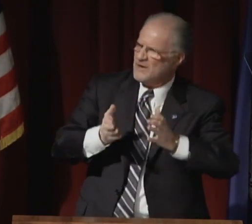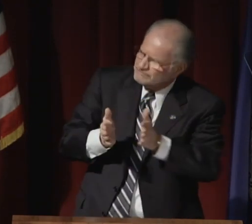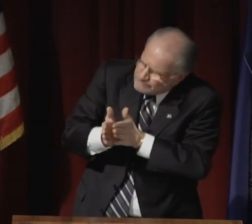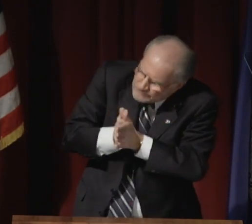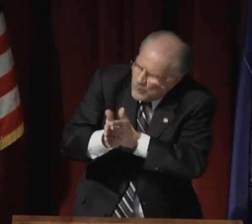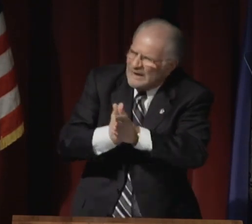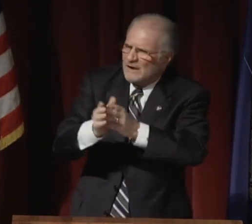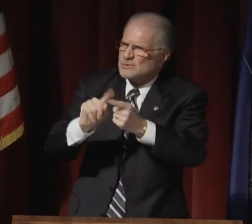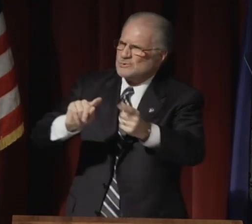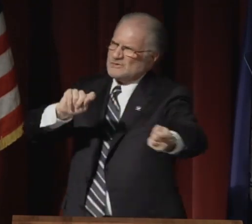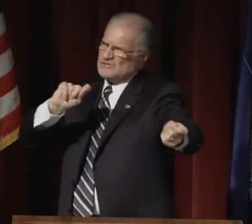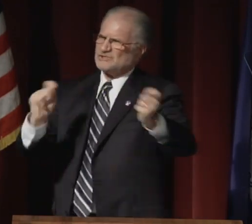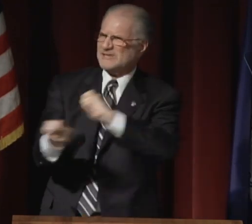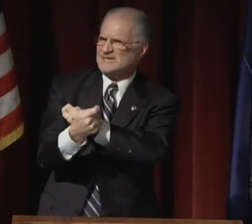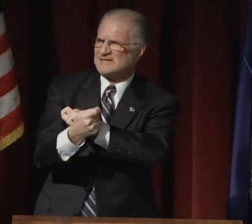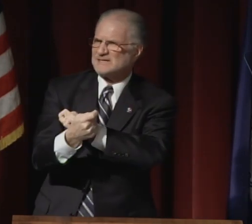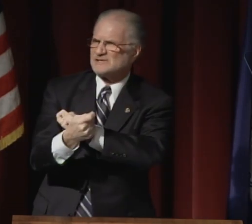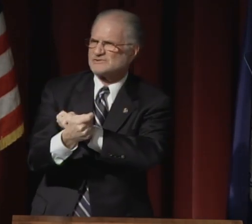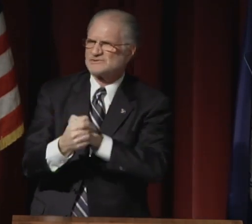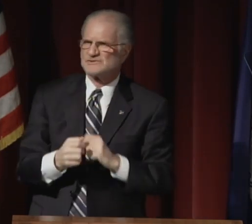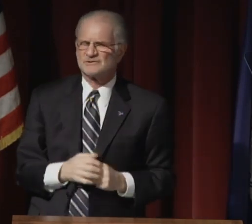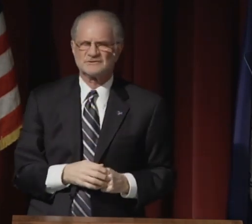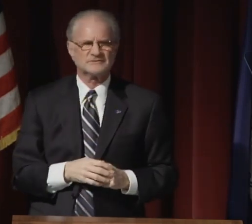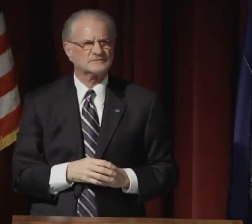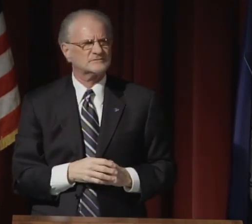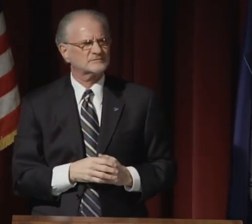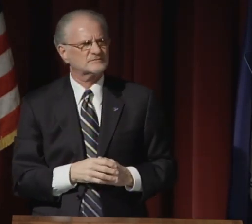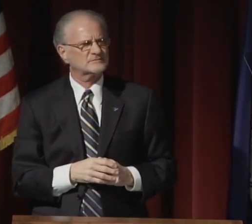How do we bring forth the will to change?